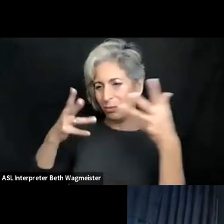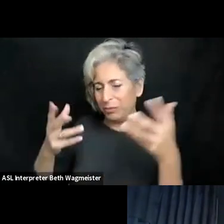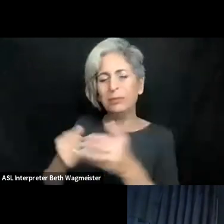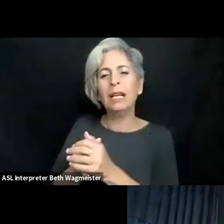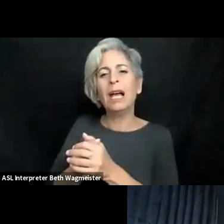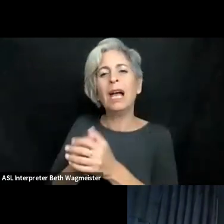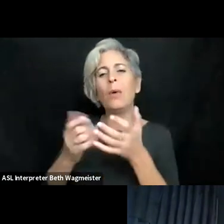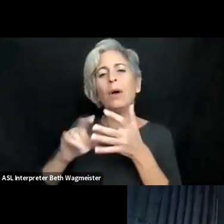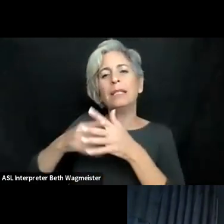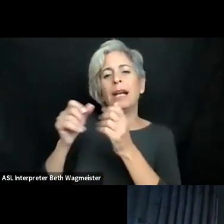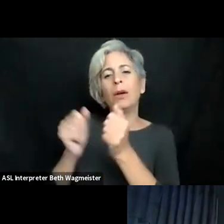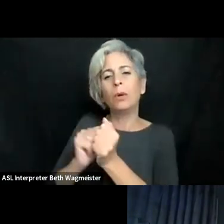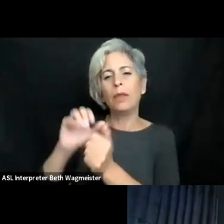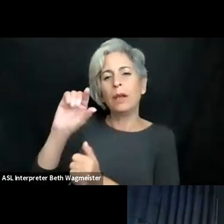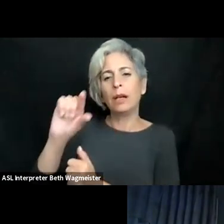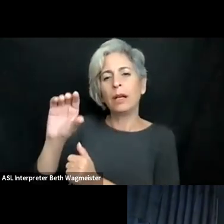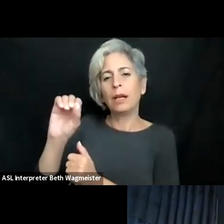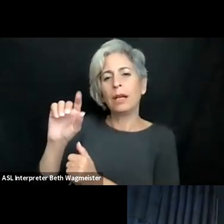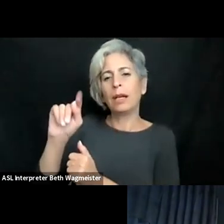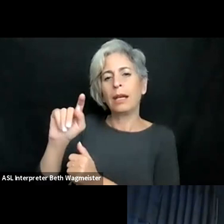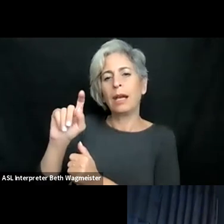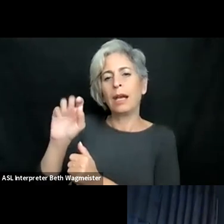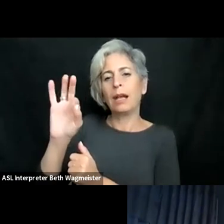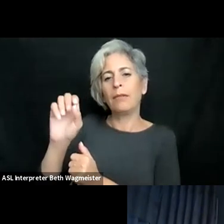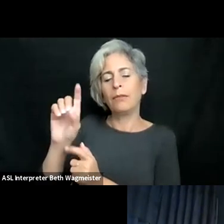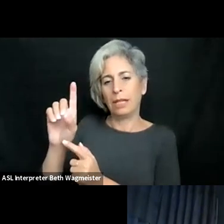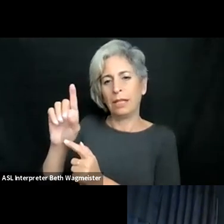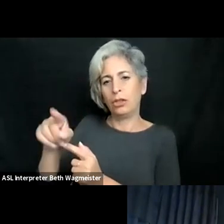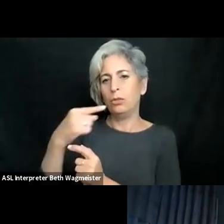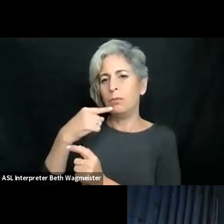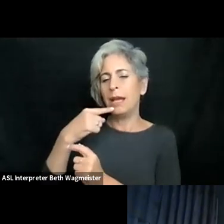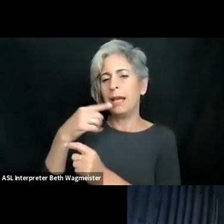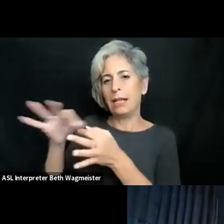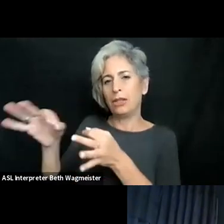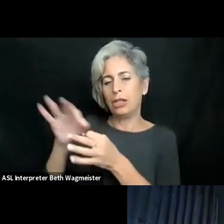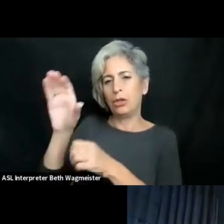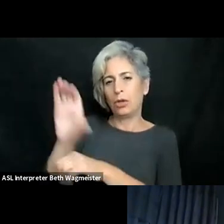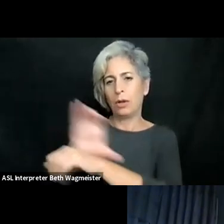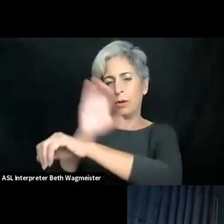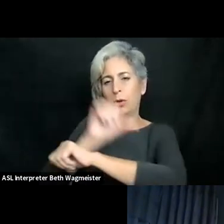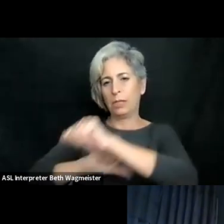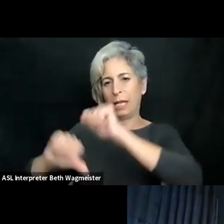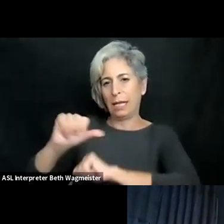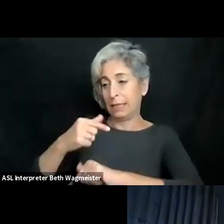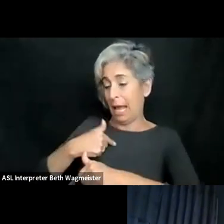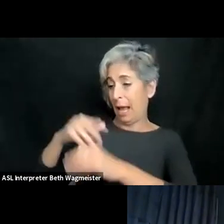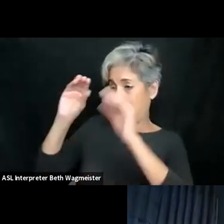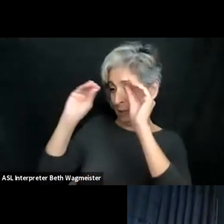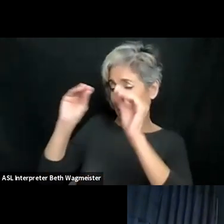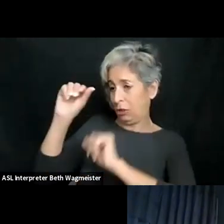models. It has pros and cons. I will start with Gottfried. You